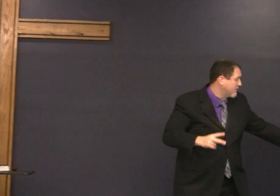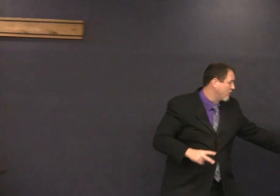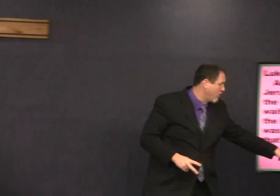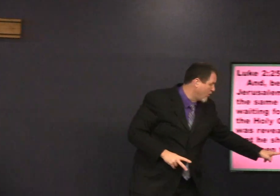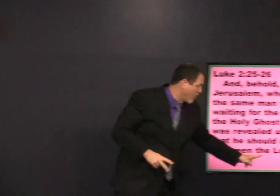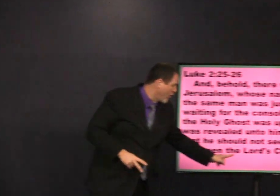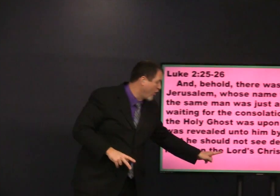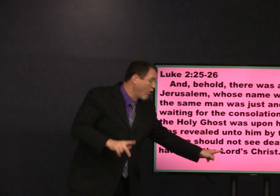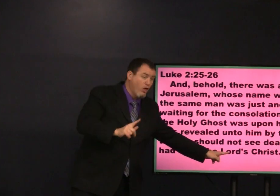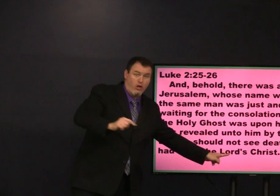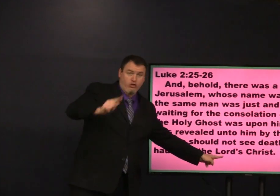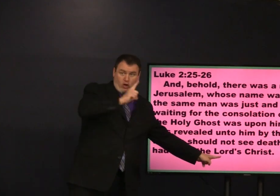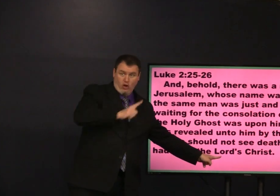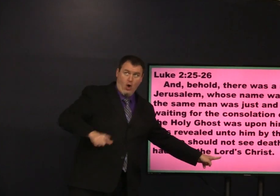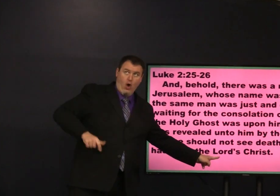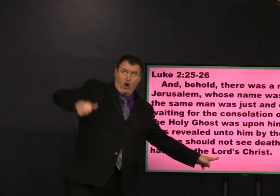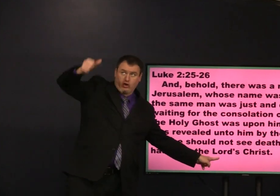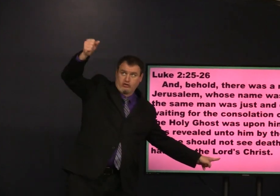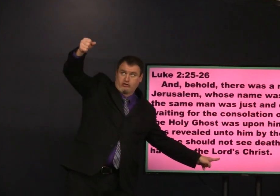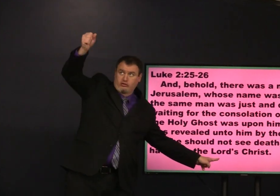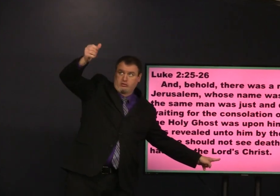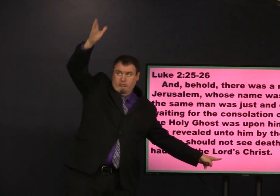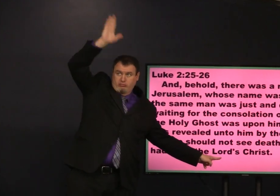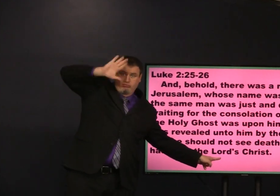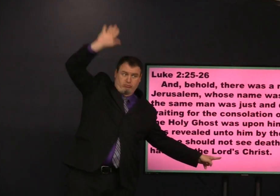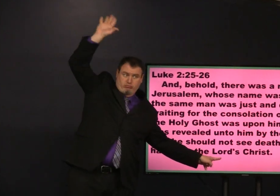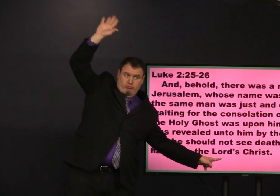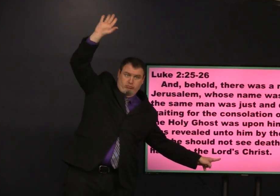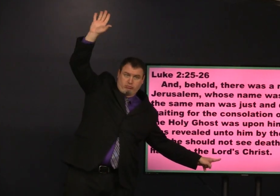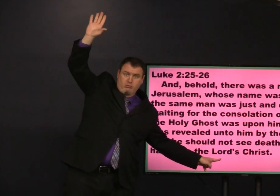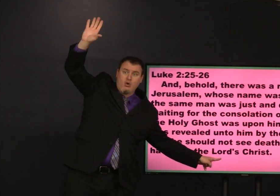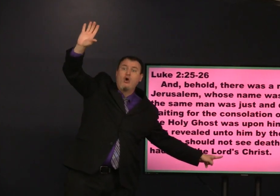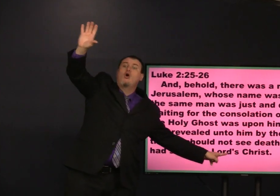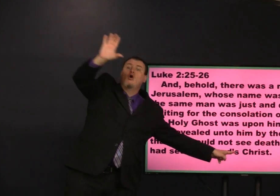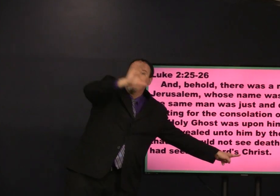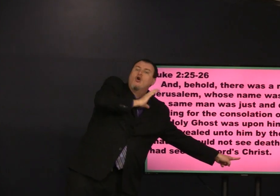he will not die until he sees the Lord's Christ